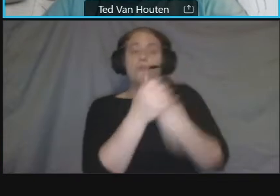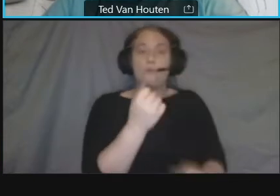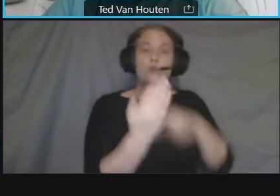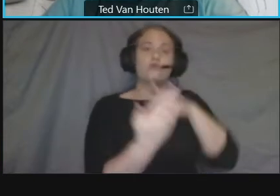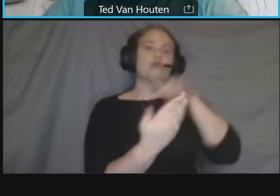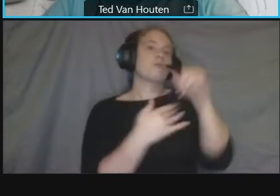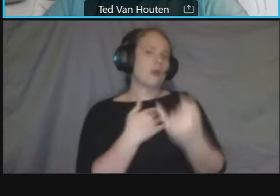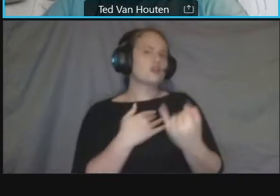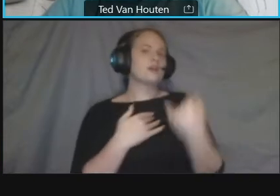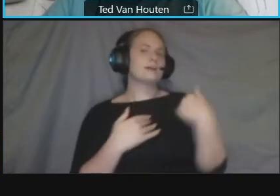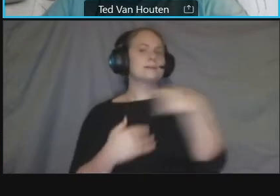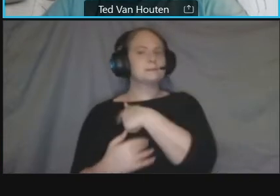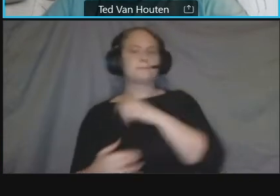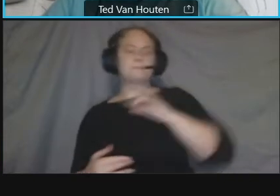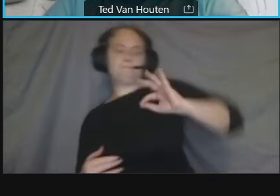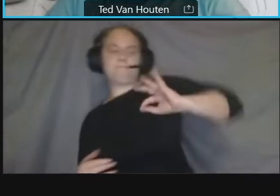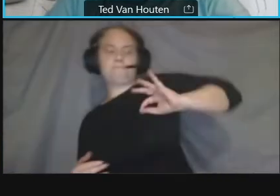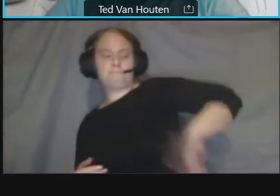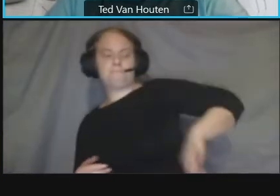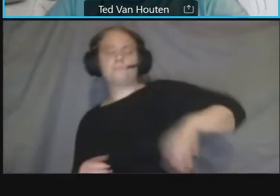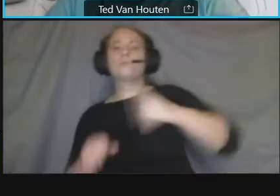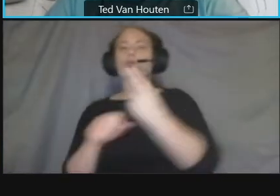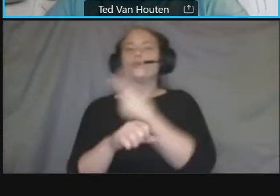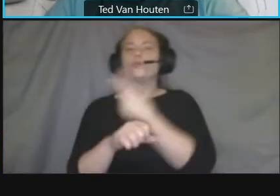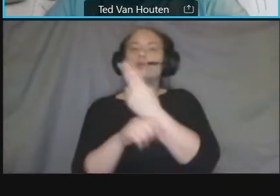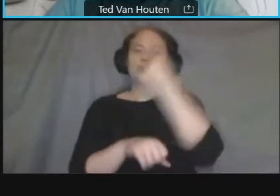and they're also on the alpha plannings website if you want to get caught up on those